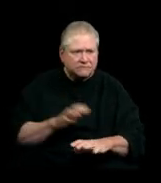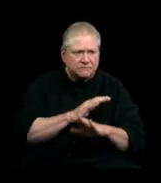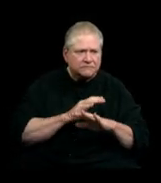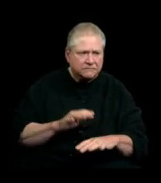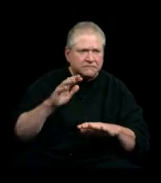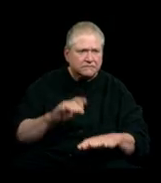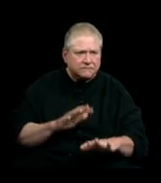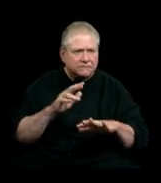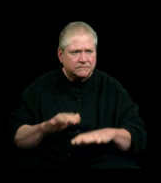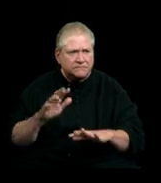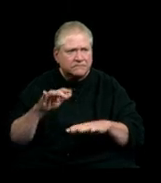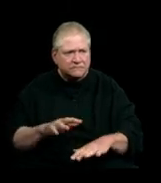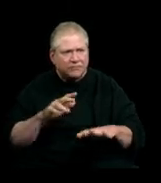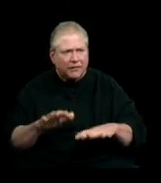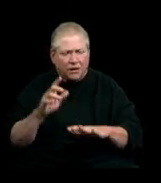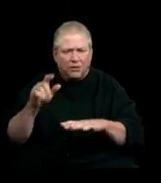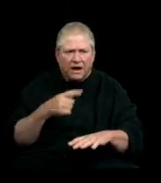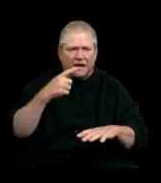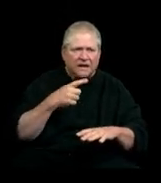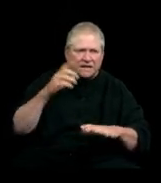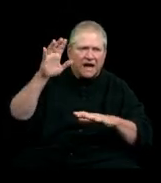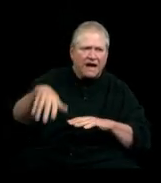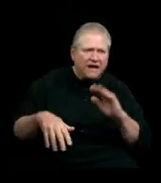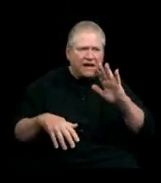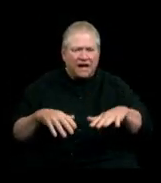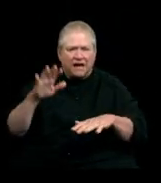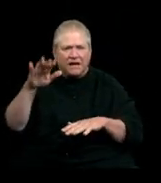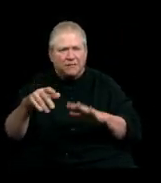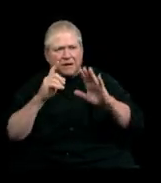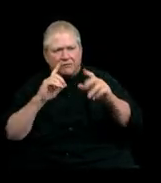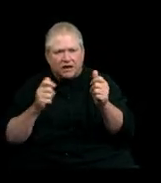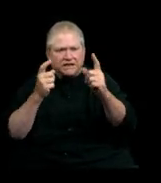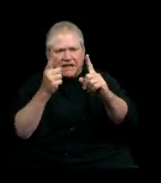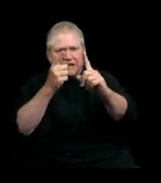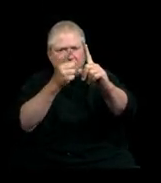What do I do? What do I say? Hey! Am I chasin' down dreams Or runnin' away?